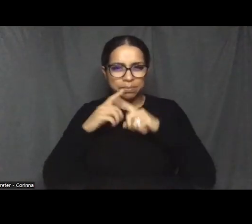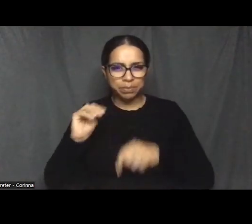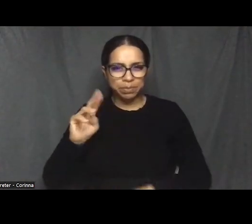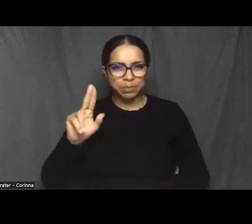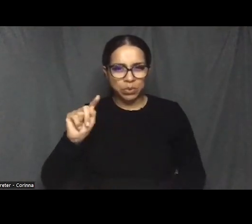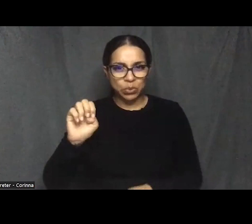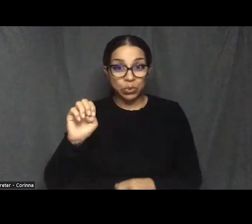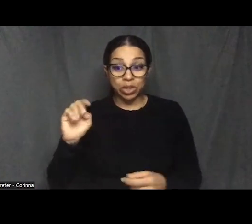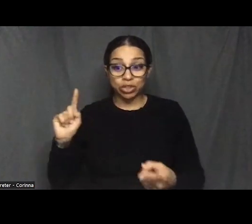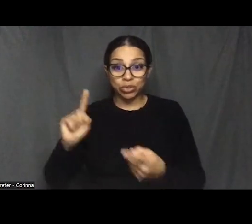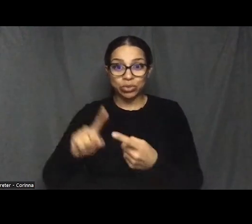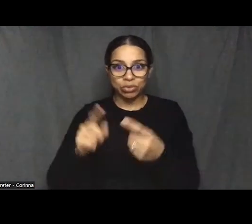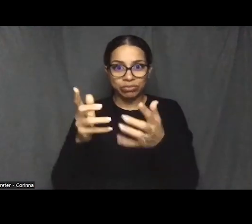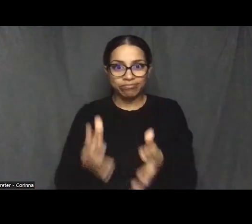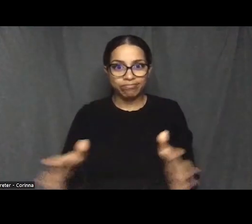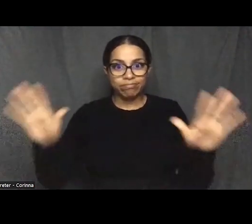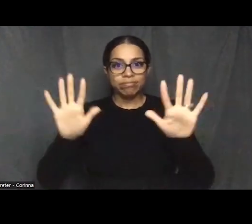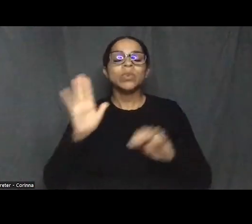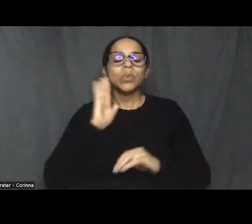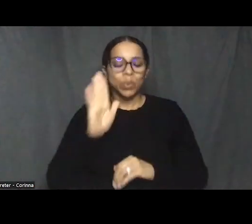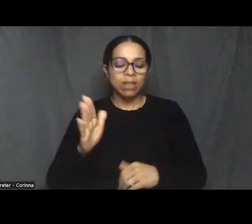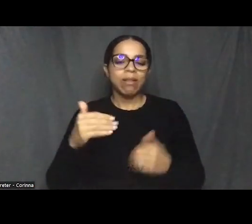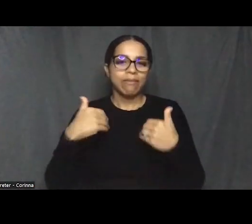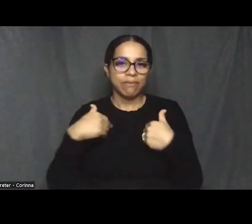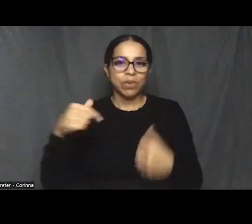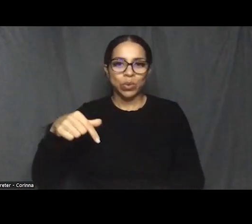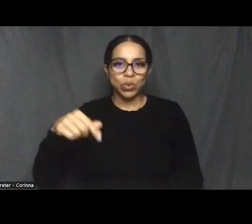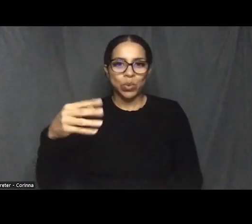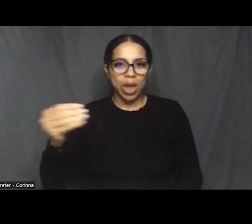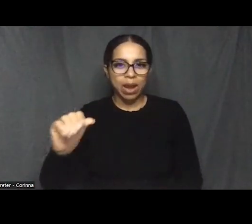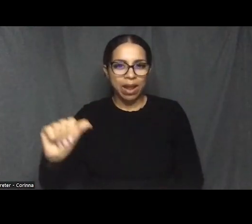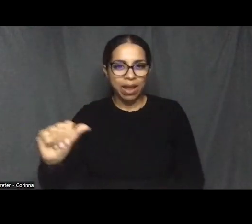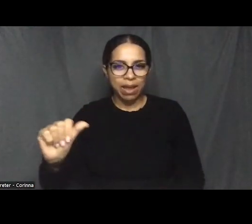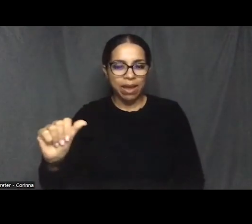Then there will be a Q&A sessions with session with the filmmakers.